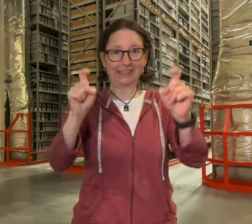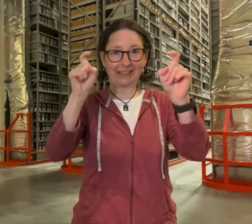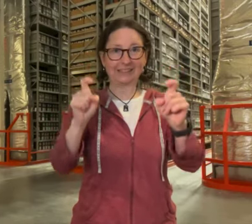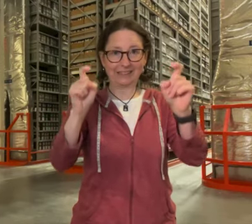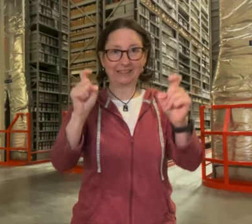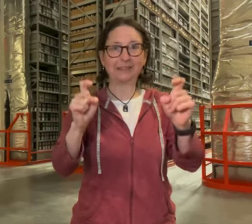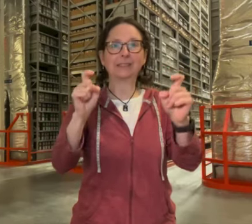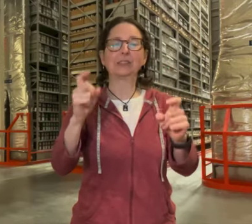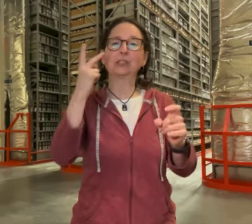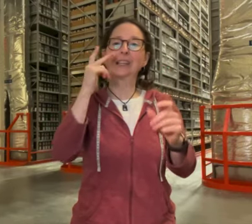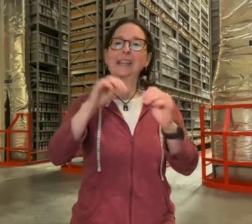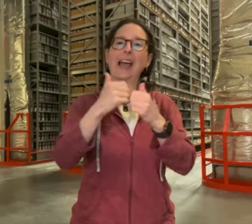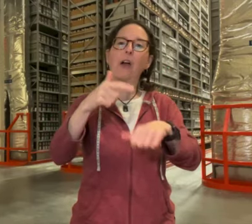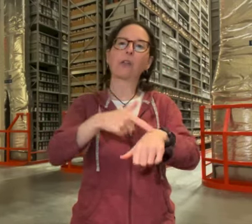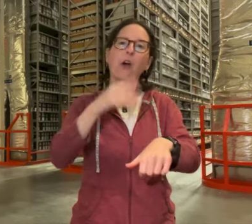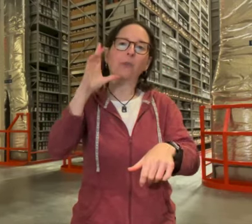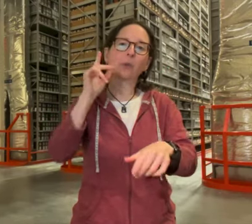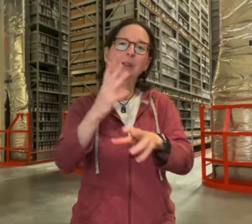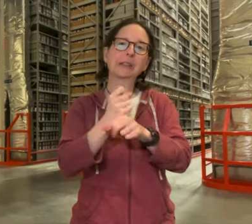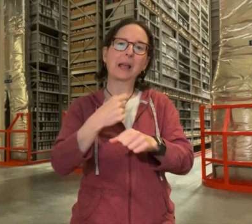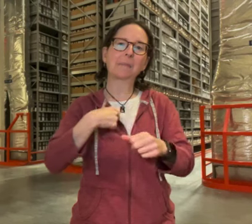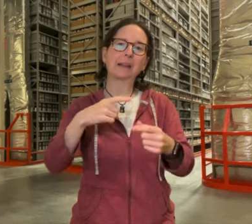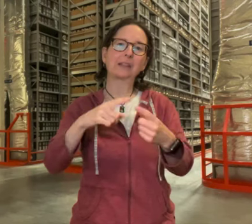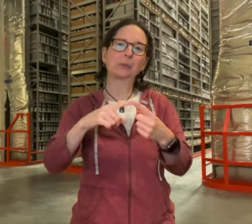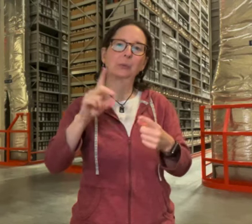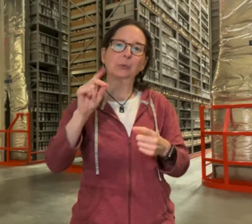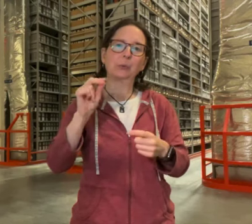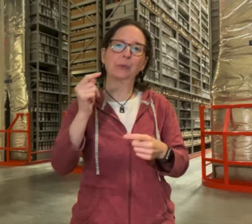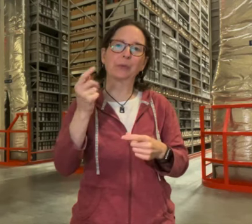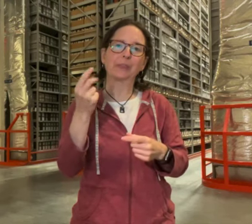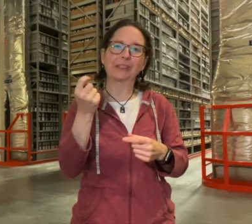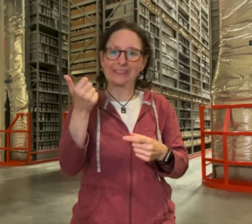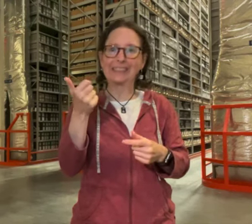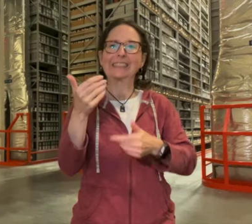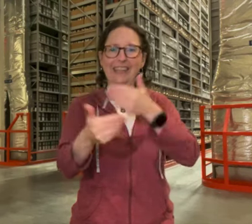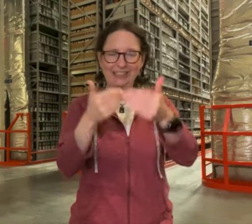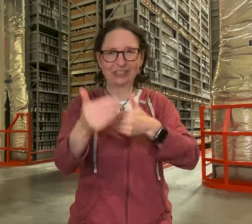last fall i did the pilot testing to see how long it would take for